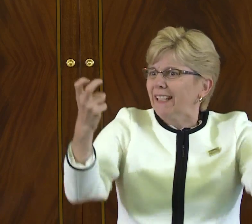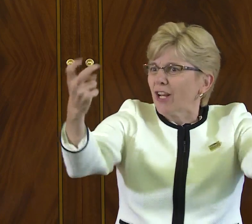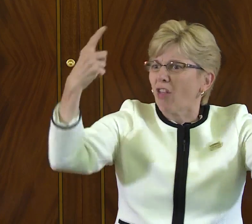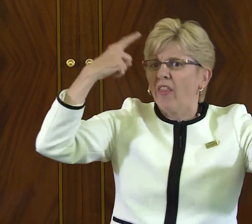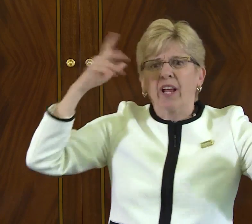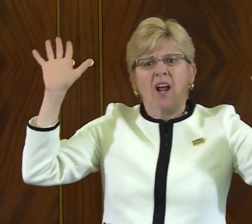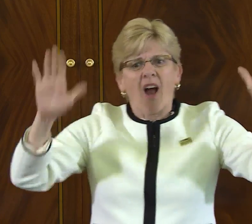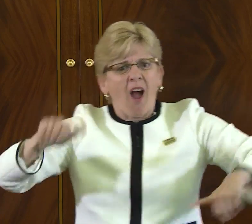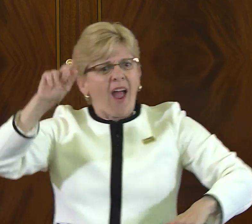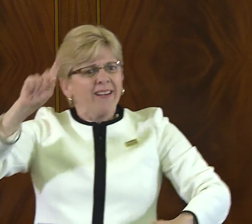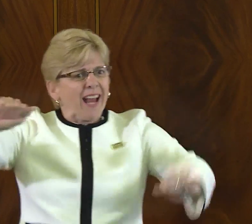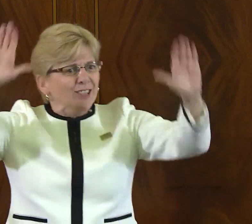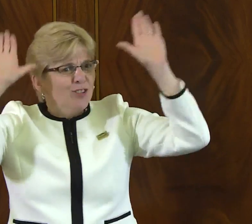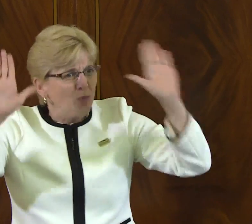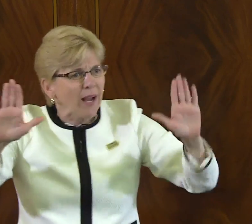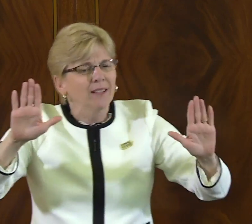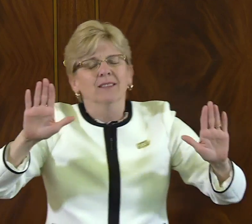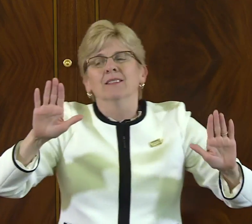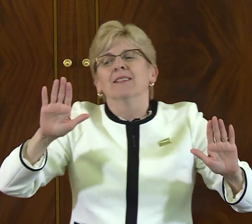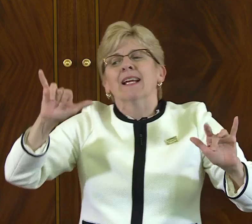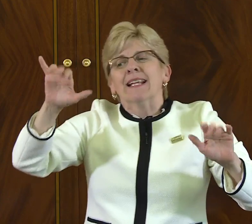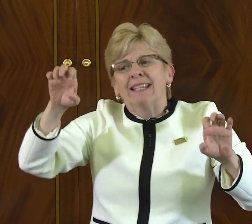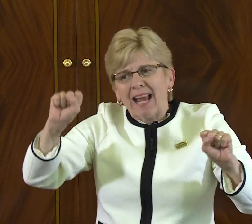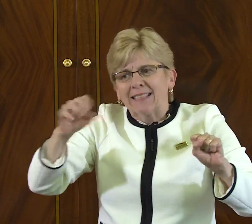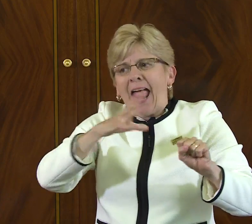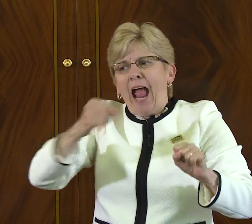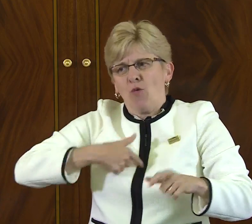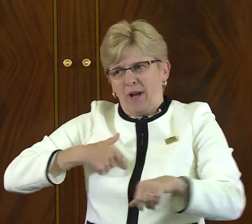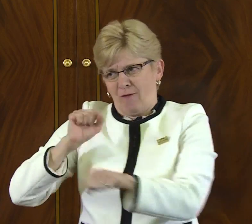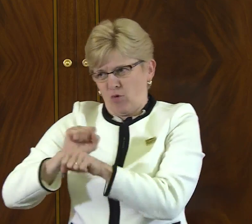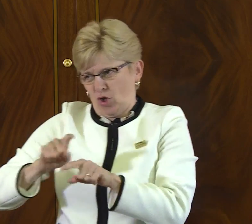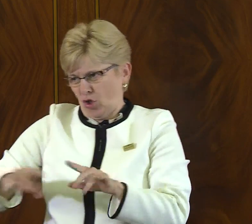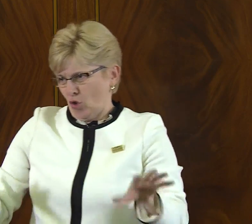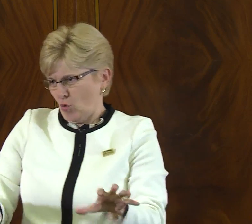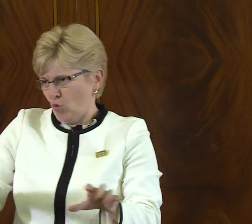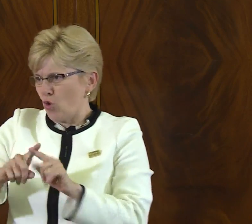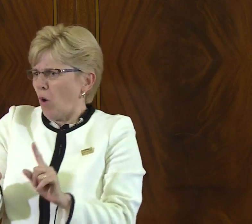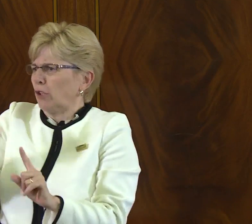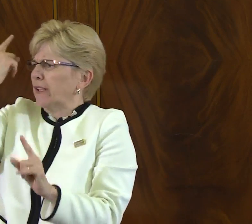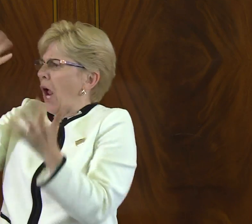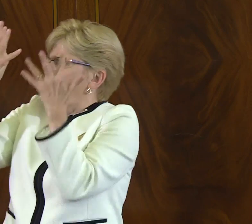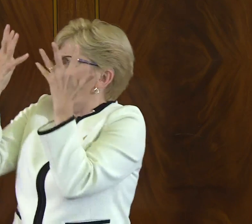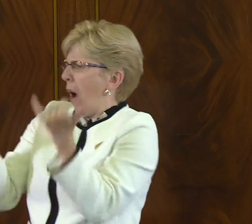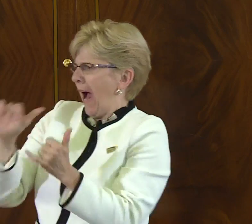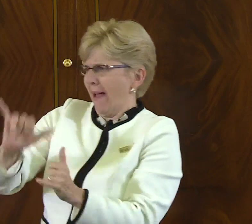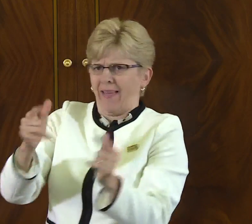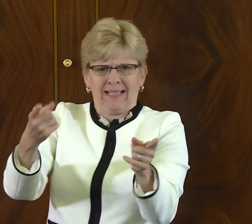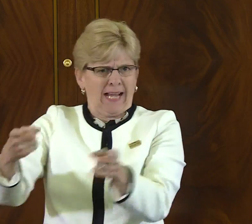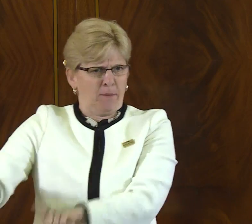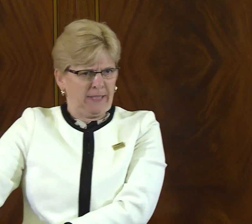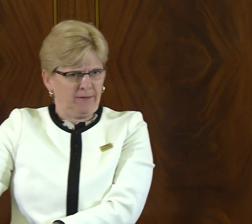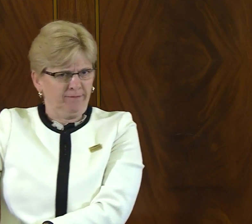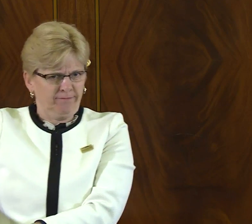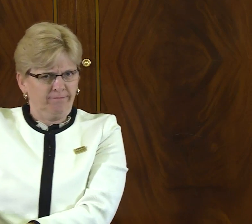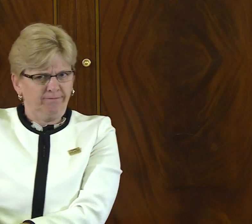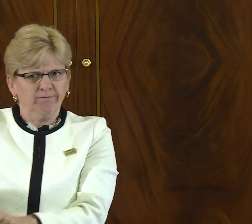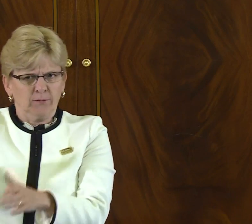Our work is not done. We sit back and look to the wonder of ADA, and, yes, certainly we do recognize that, but we also recognize the work